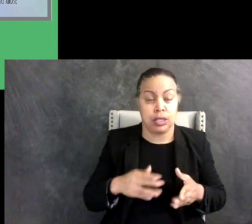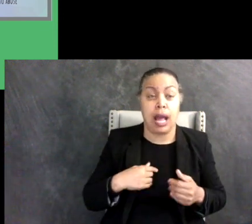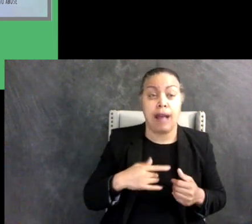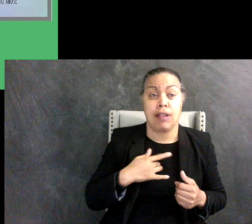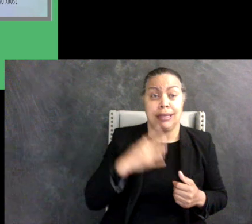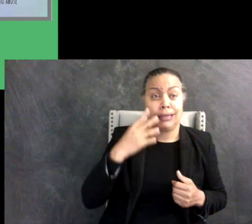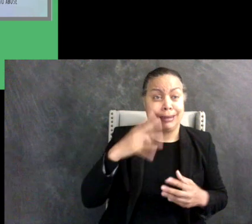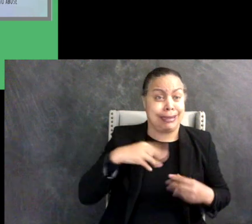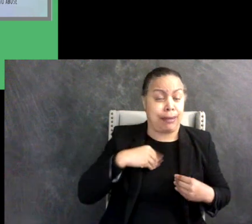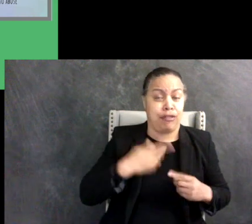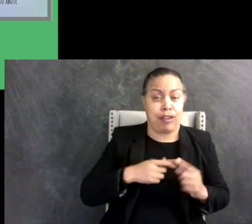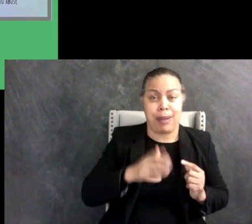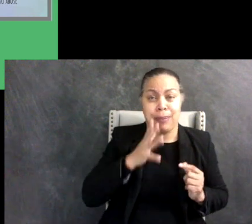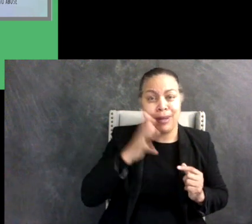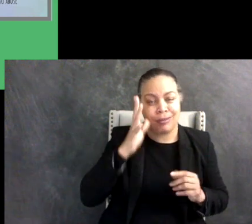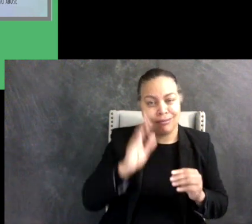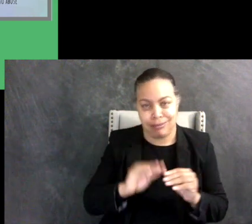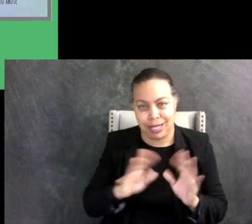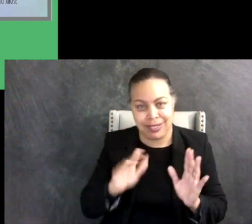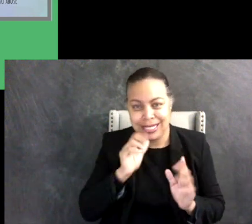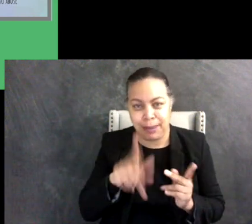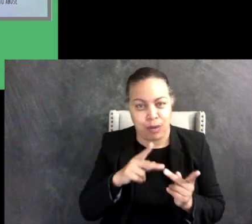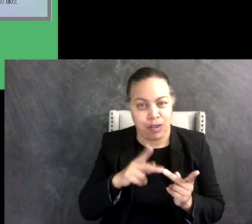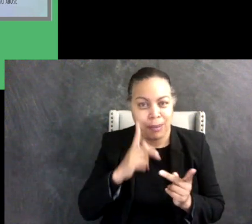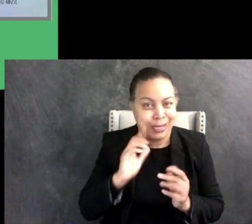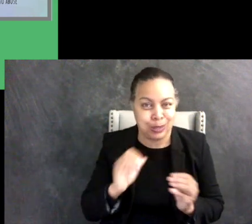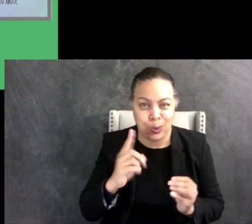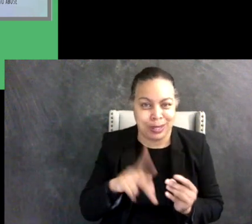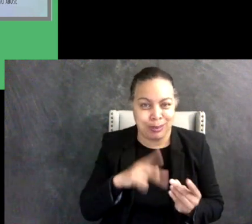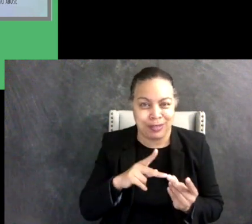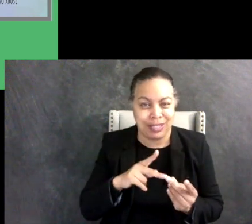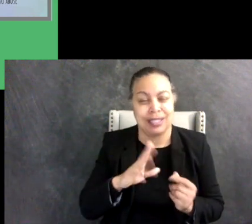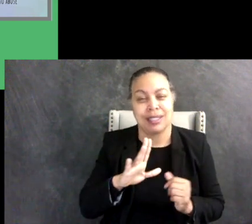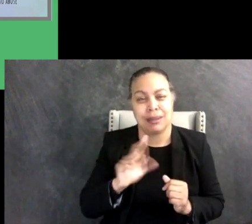obviously they're not perfect because well nobody is. But I think they gave me more opportunities to